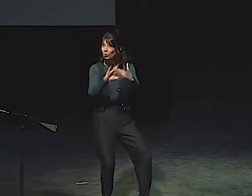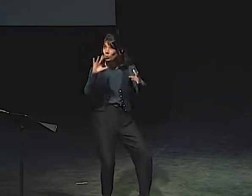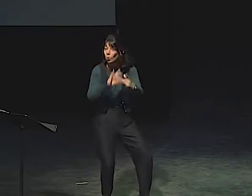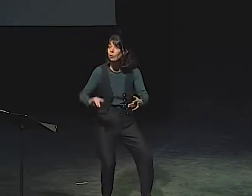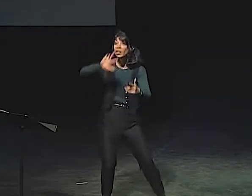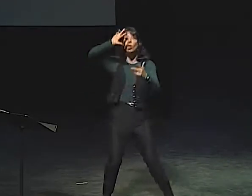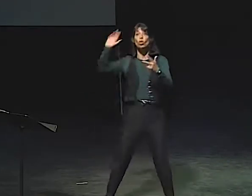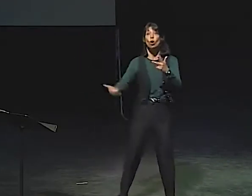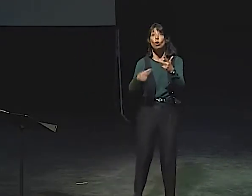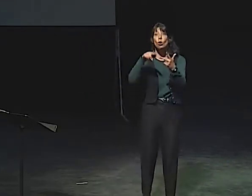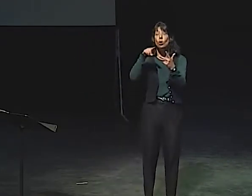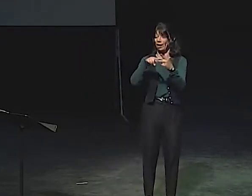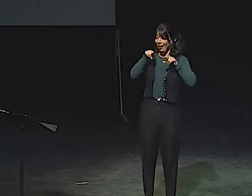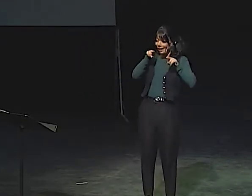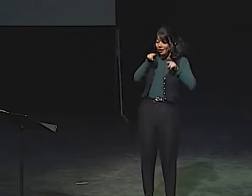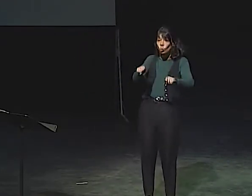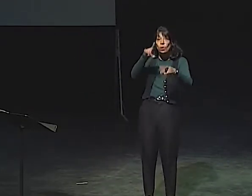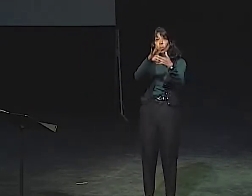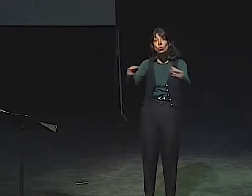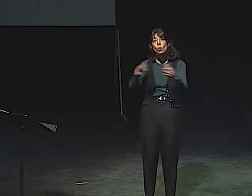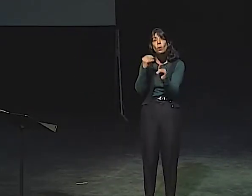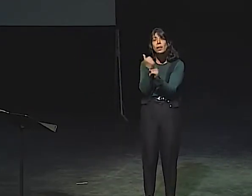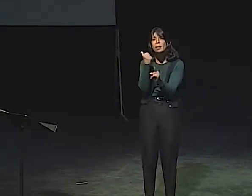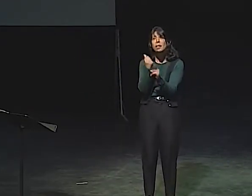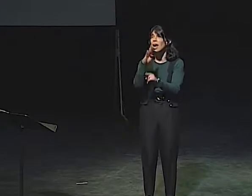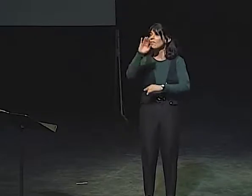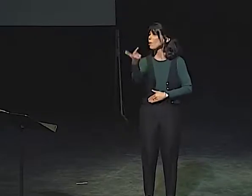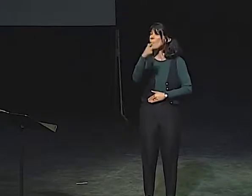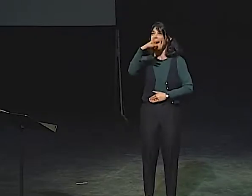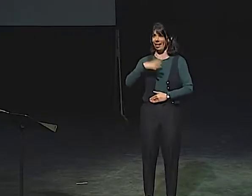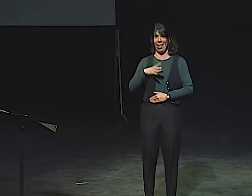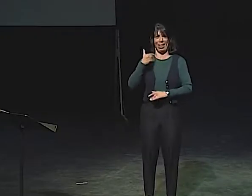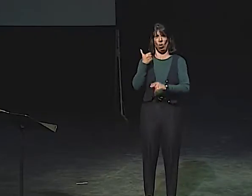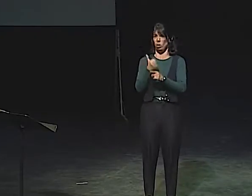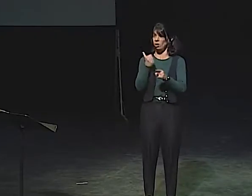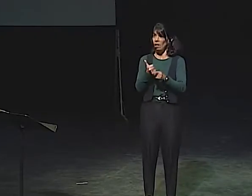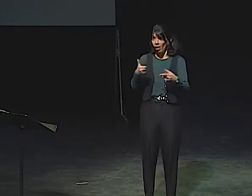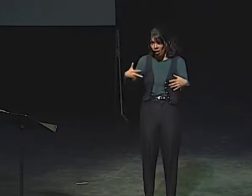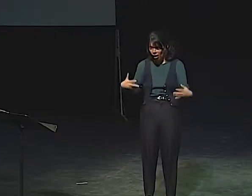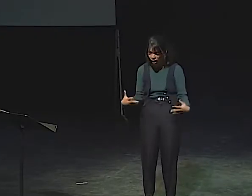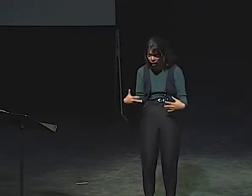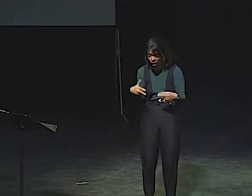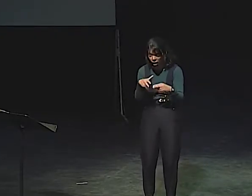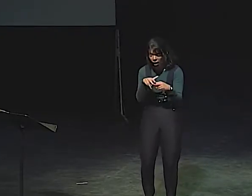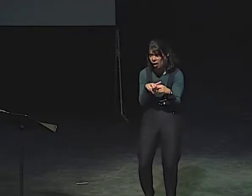SHE HAS TO DEPEND UPON THE BAG LADY TO TELL HER STORY. AND DURING THE STORY ITSELF,